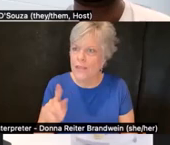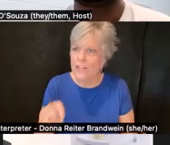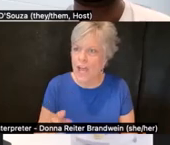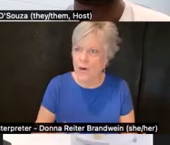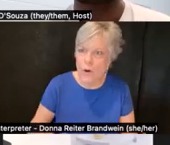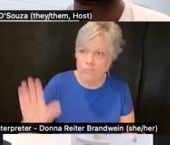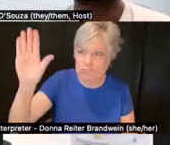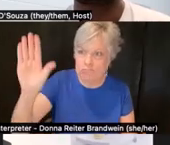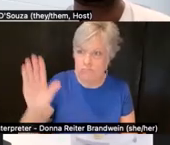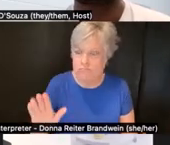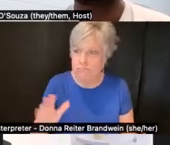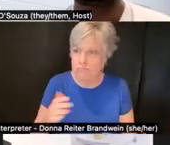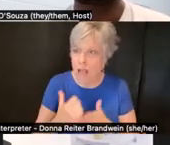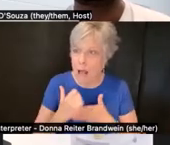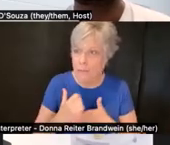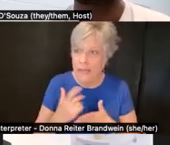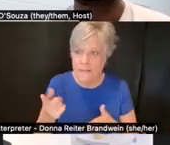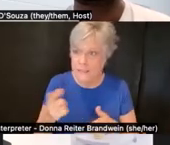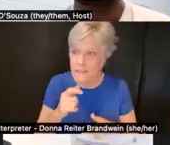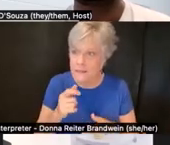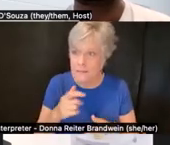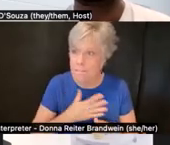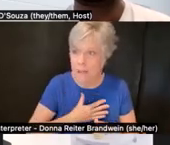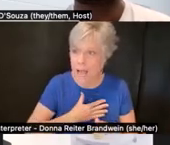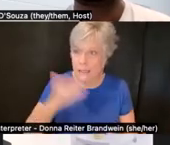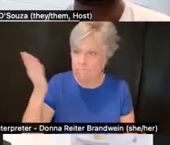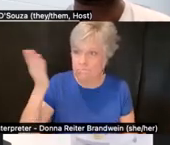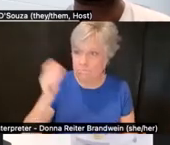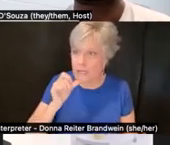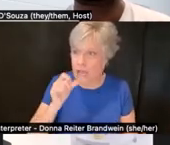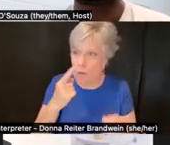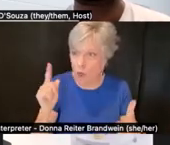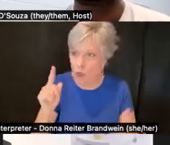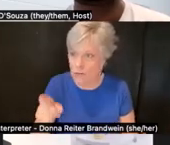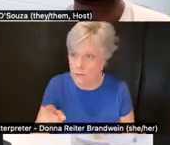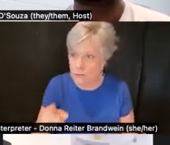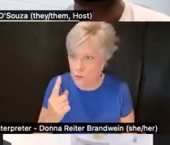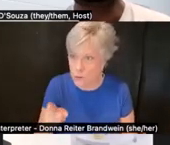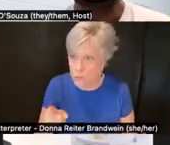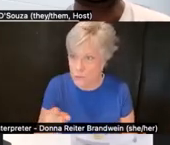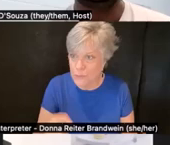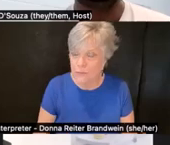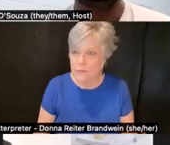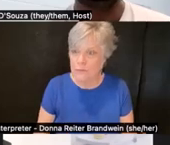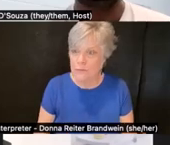or whatever means work for you to express that. So the language guide was produced